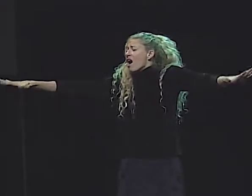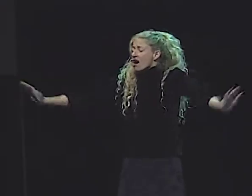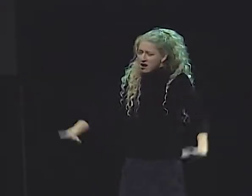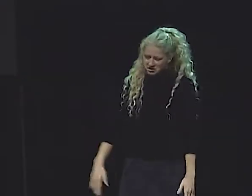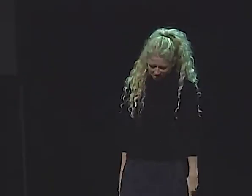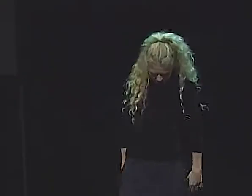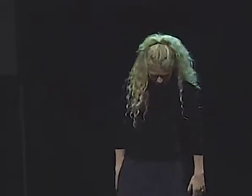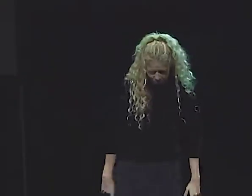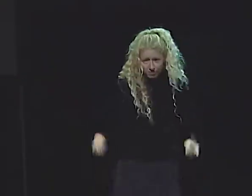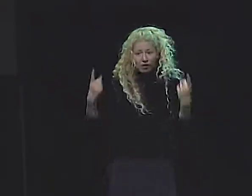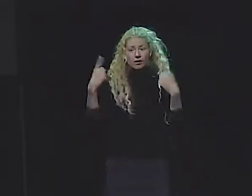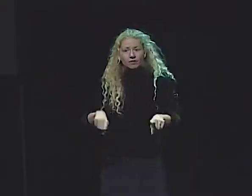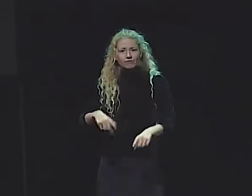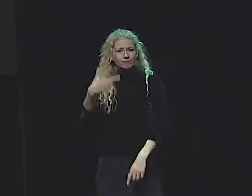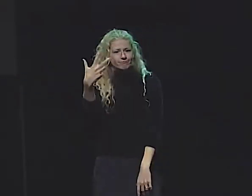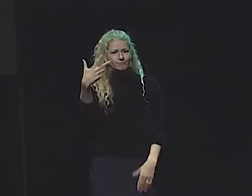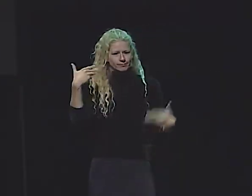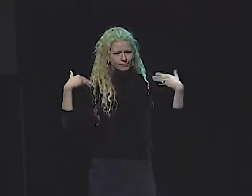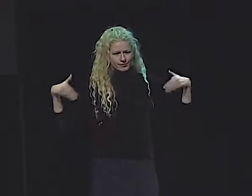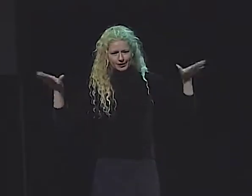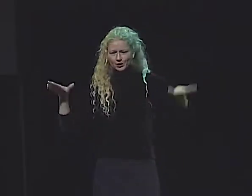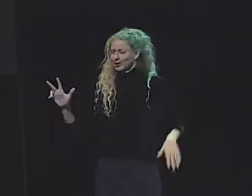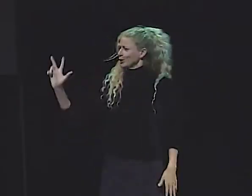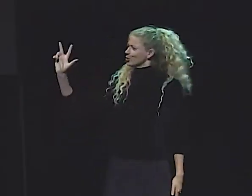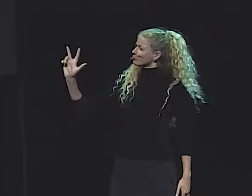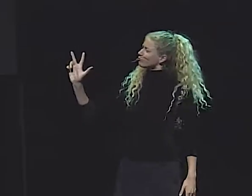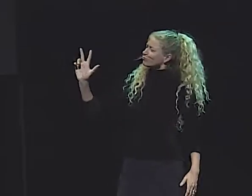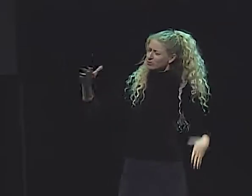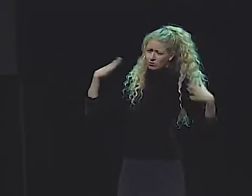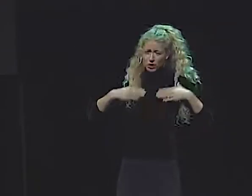ALL THE DIFFERENT ANGELS WERE ARRAYED THROUGHOUT HEAVEN.